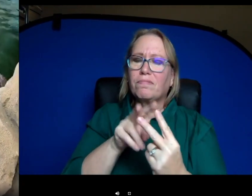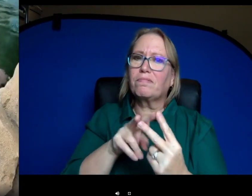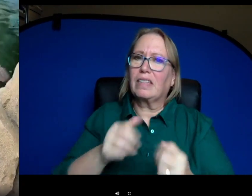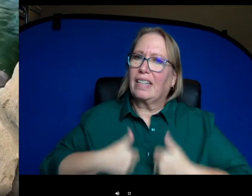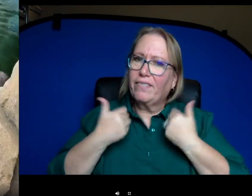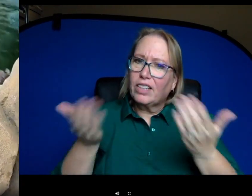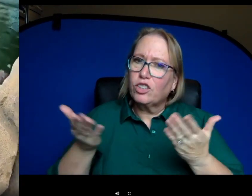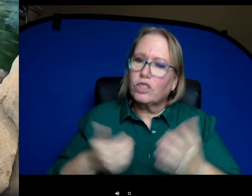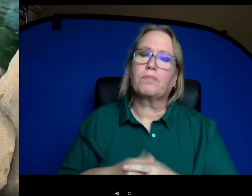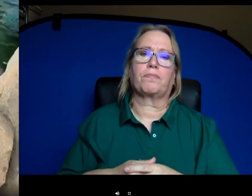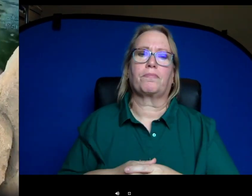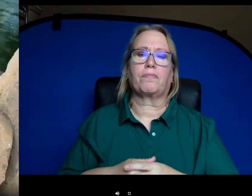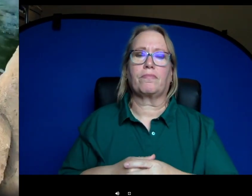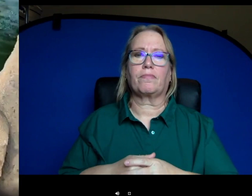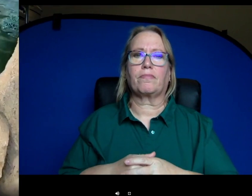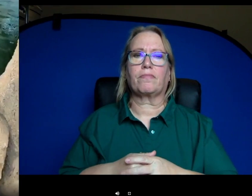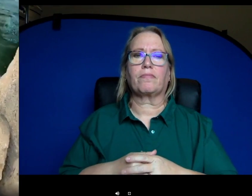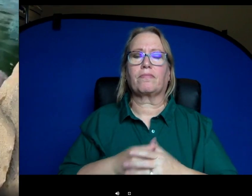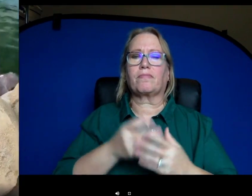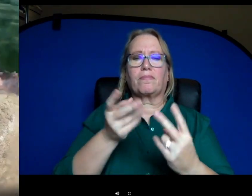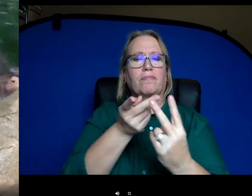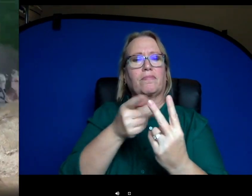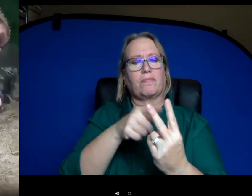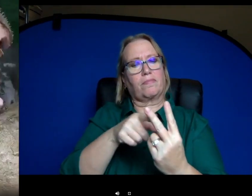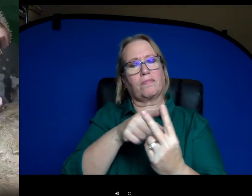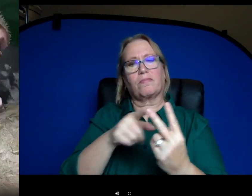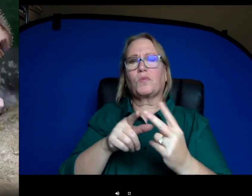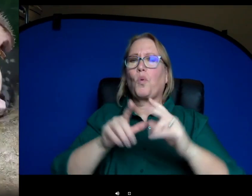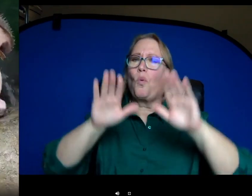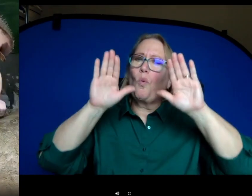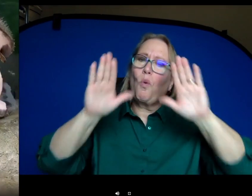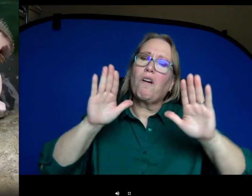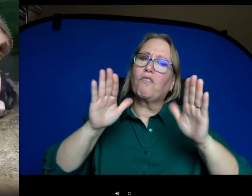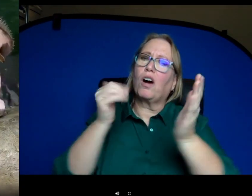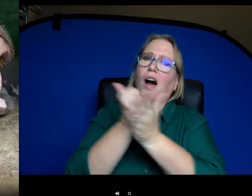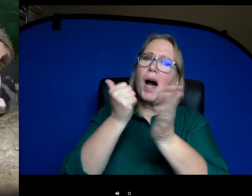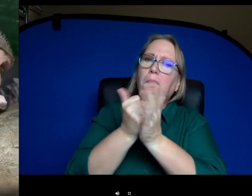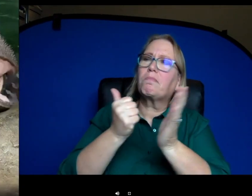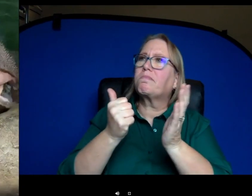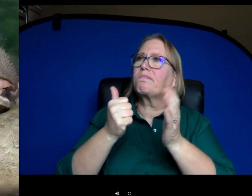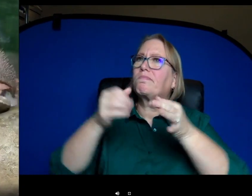is that they're wonderful ambassadors for hippos in the wild. I'm sure most of